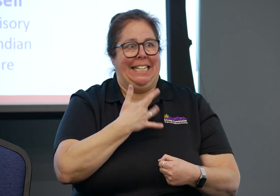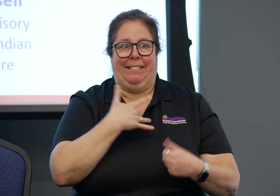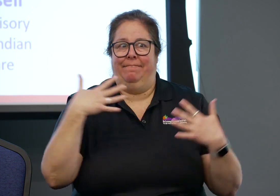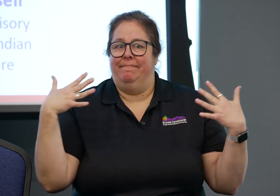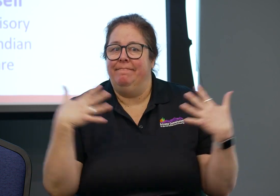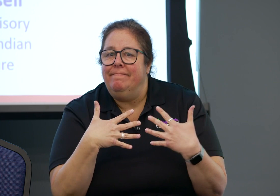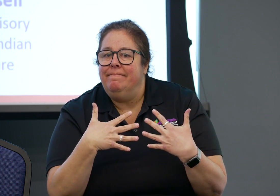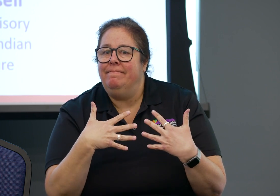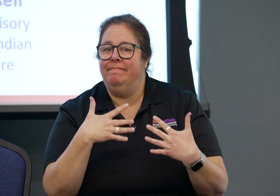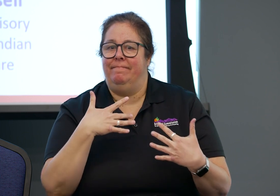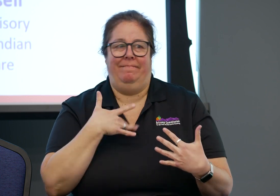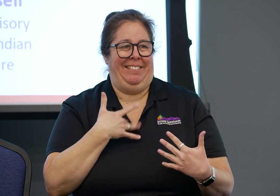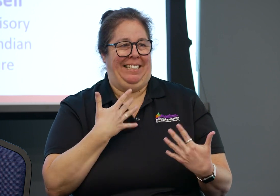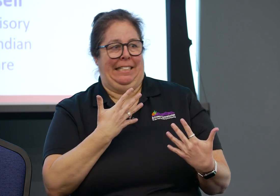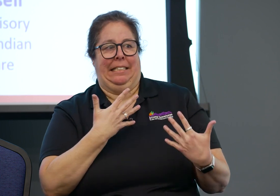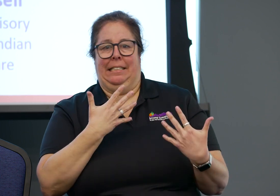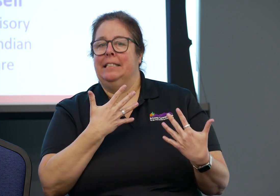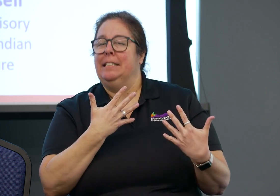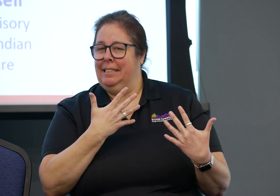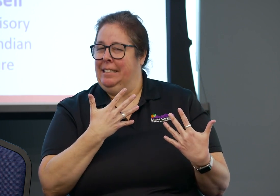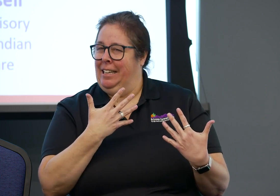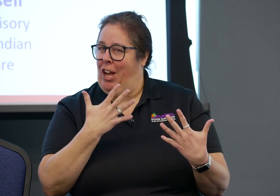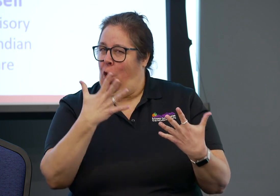that is something that we really want to change by partnering with you all.